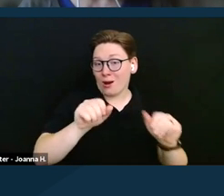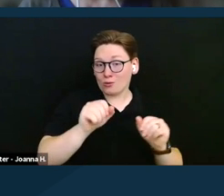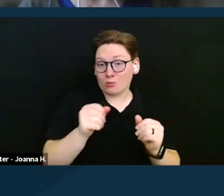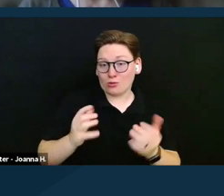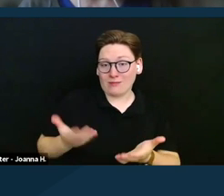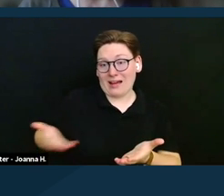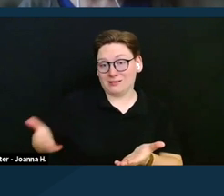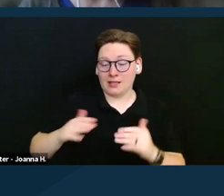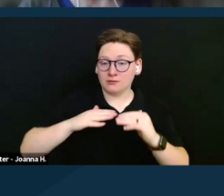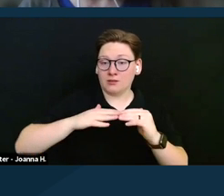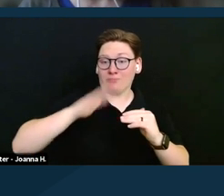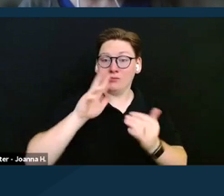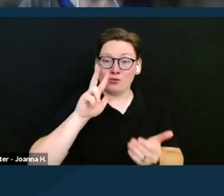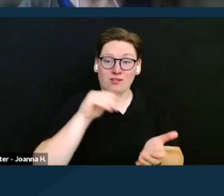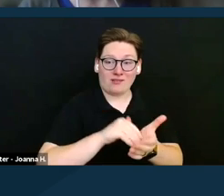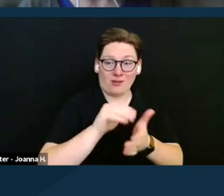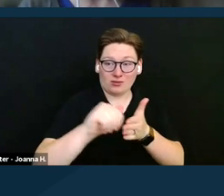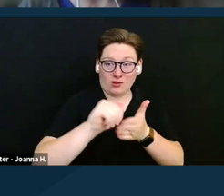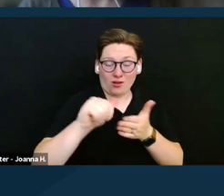then the SSI beneficiary would lose their SSI.